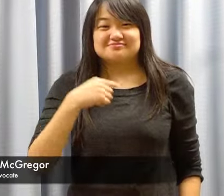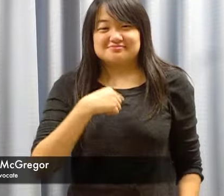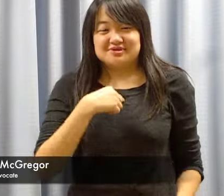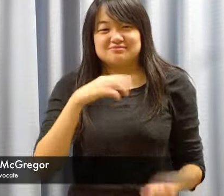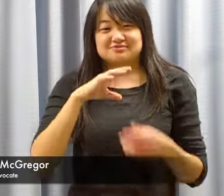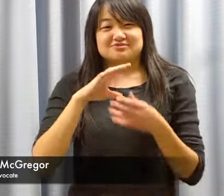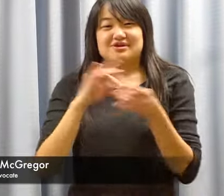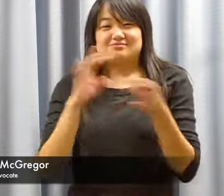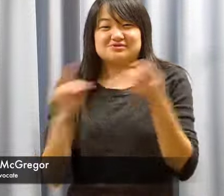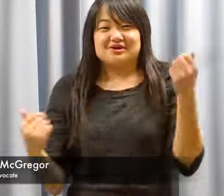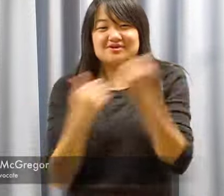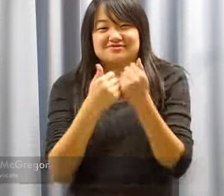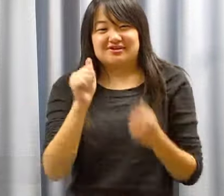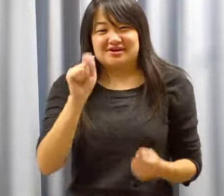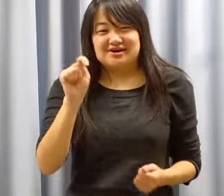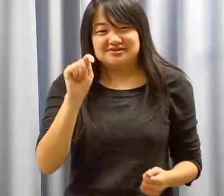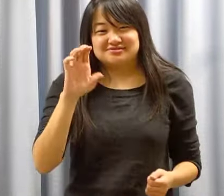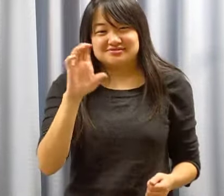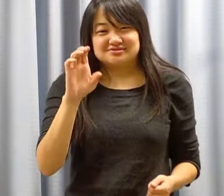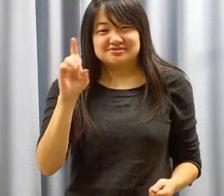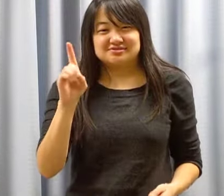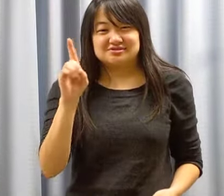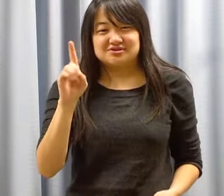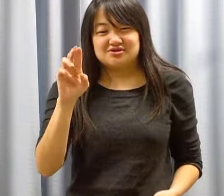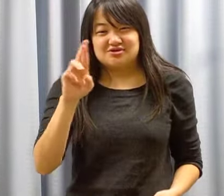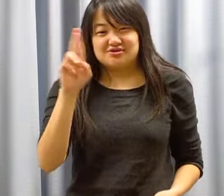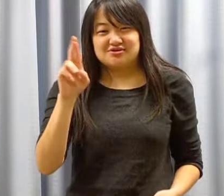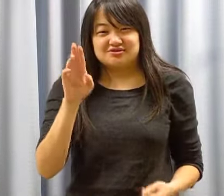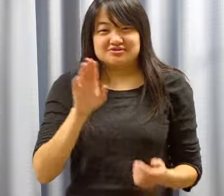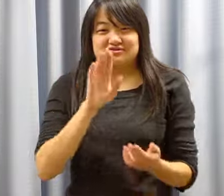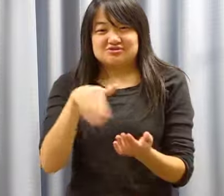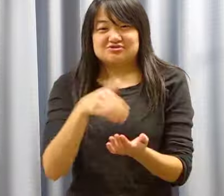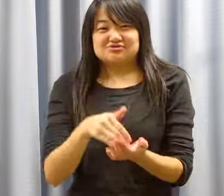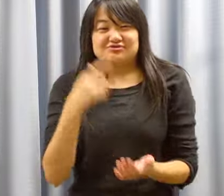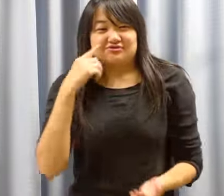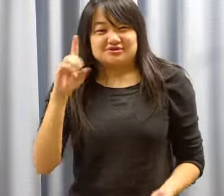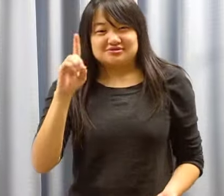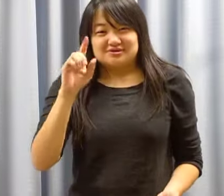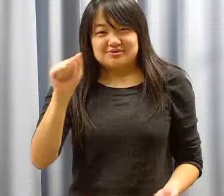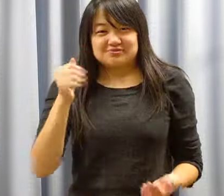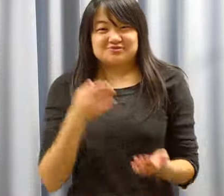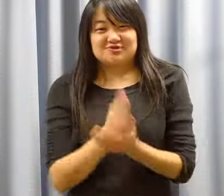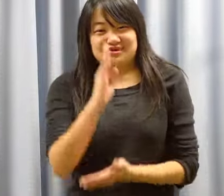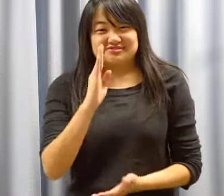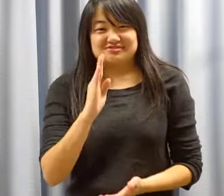And I am a captioning advocate at the Center for Disability Rights.